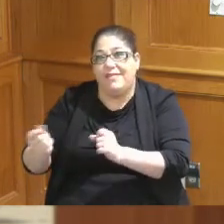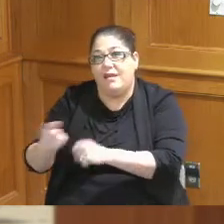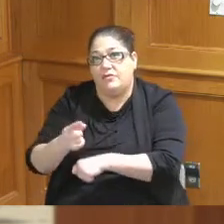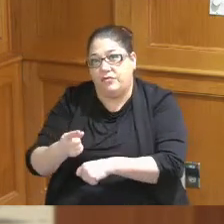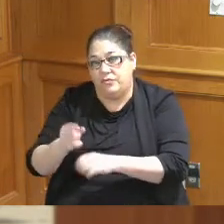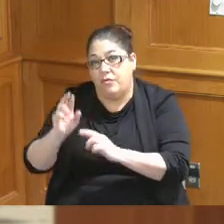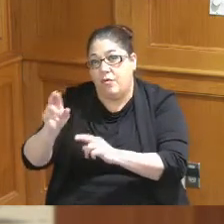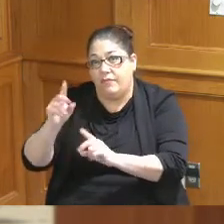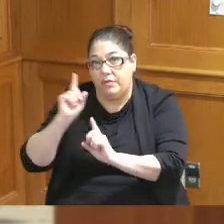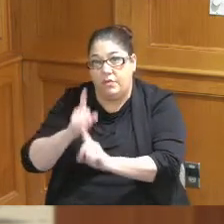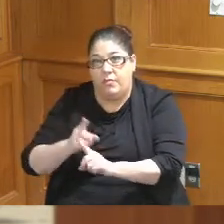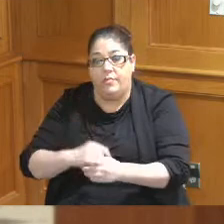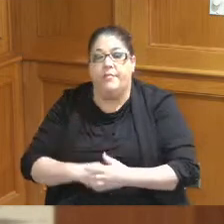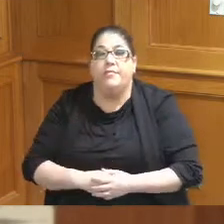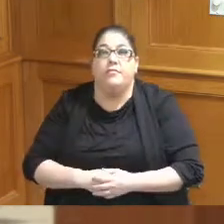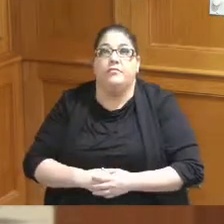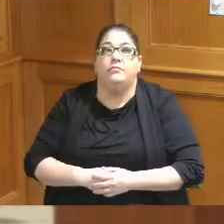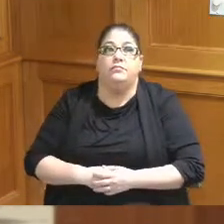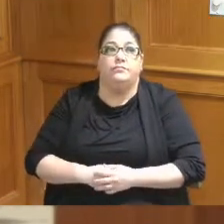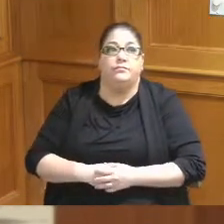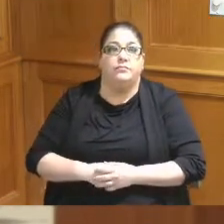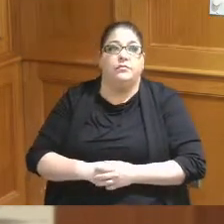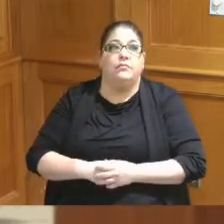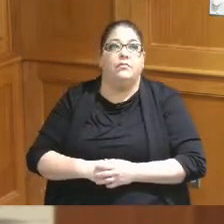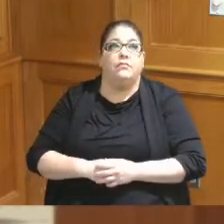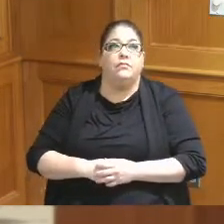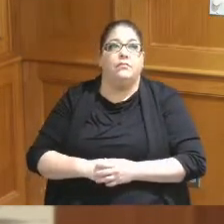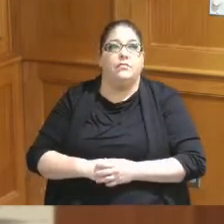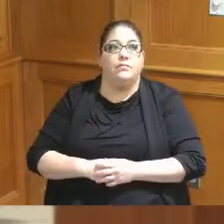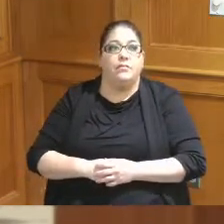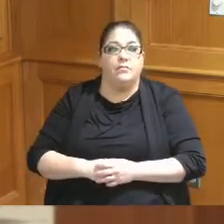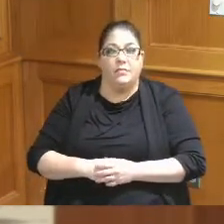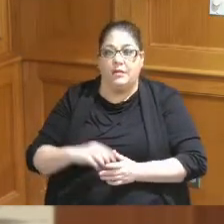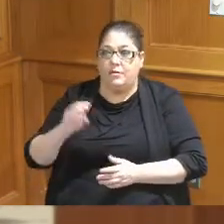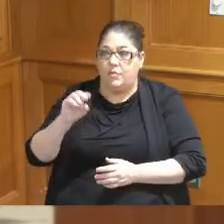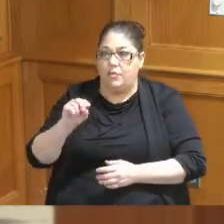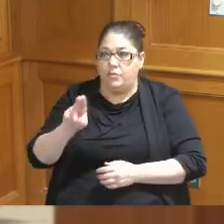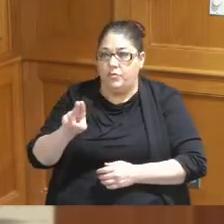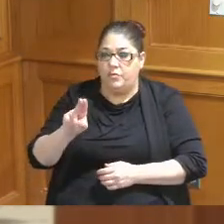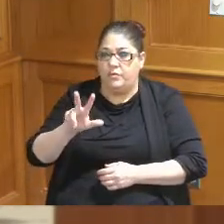so there is a clear time frame in this memory of understanding between 3CDC and the developer